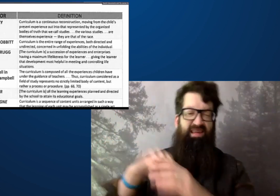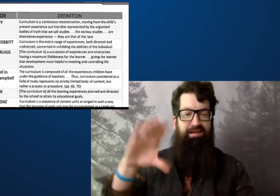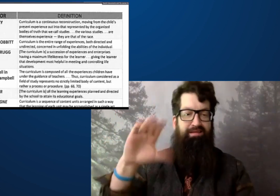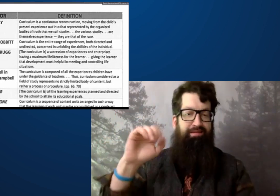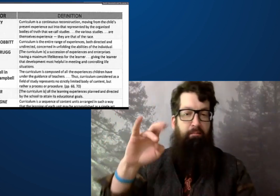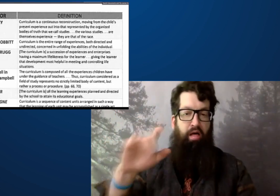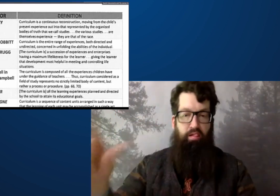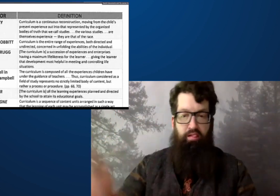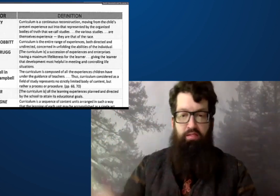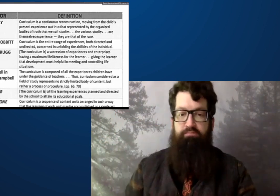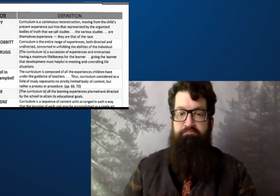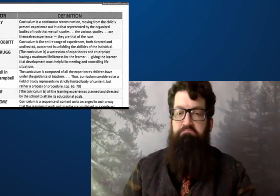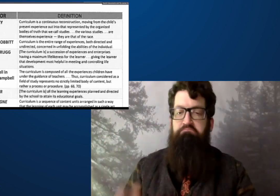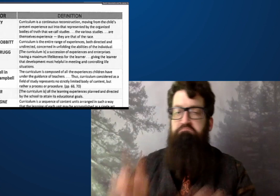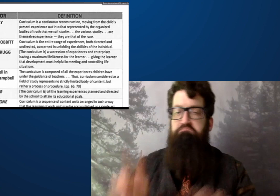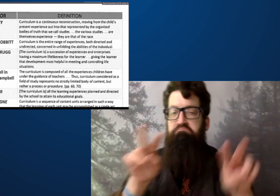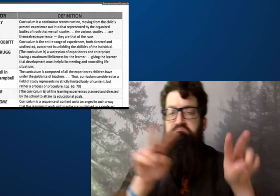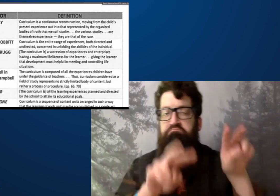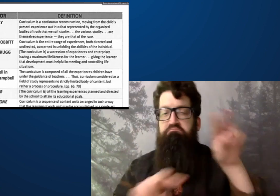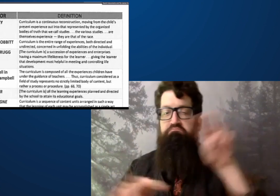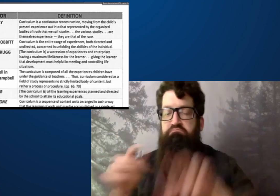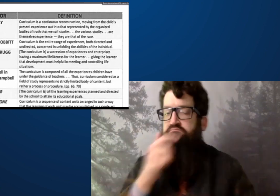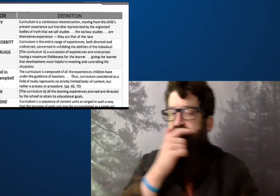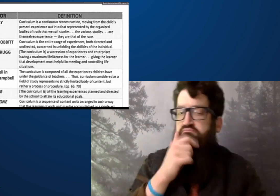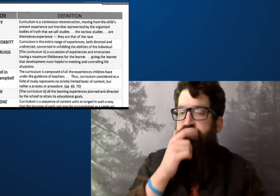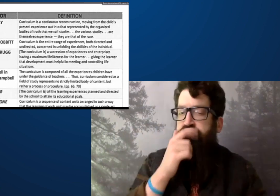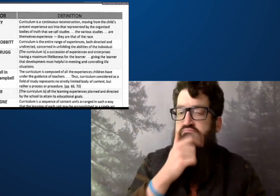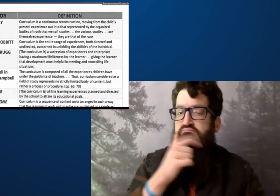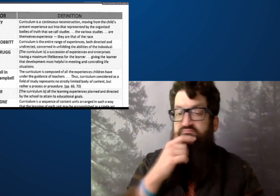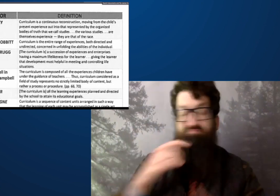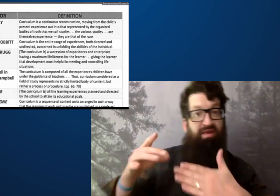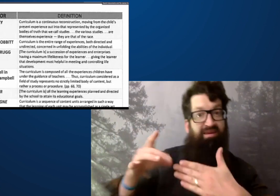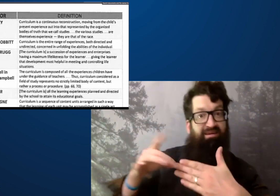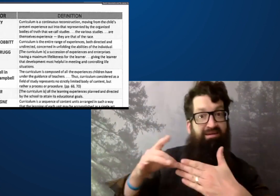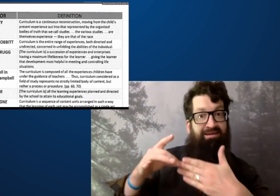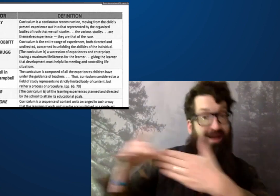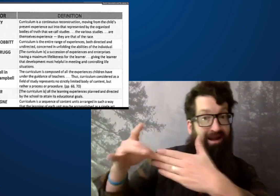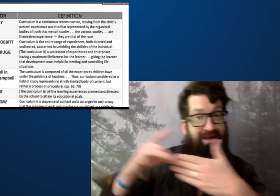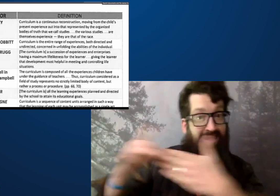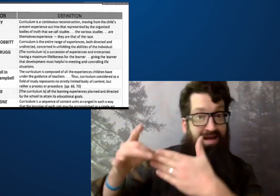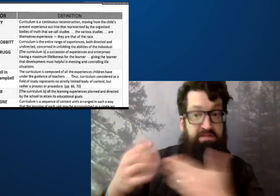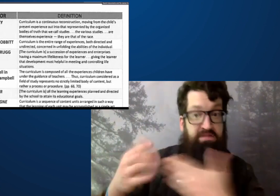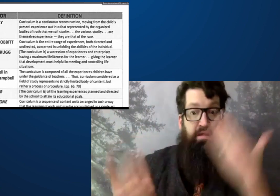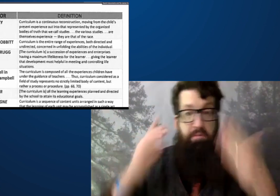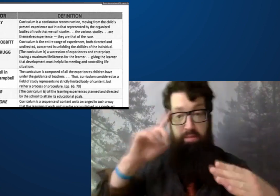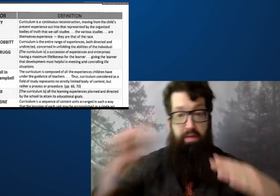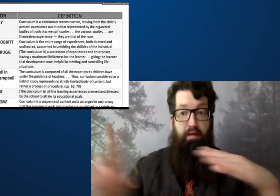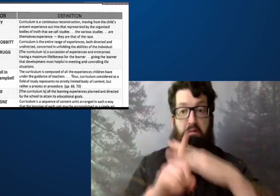The next definition is from Caswell and Campbell.